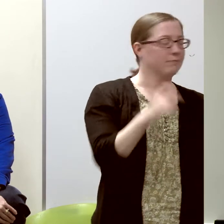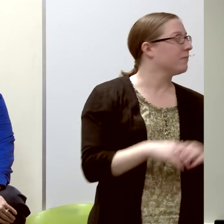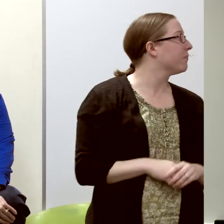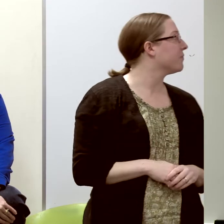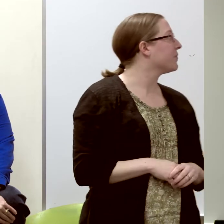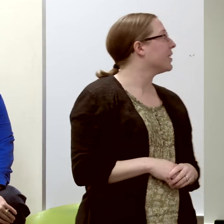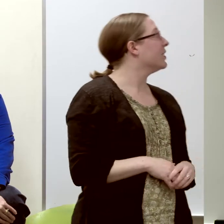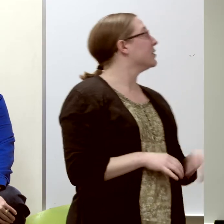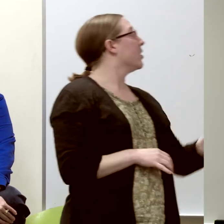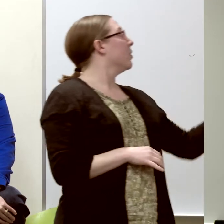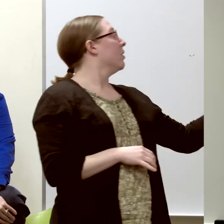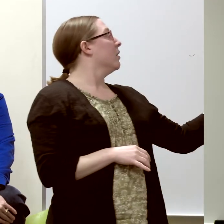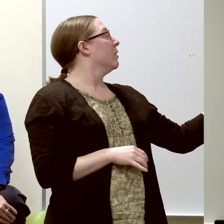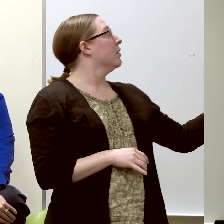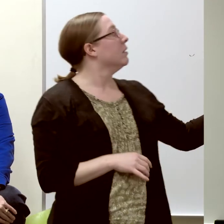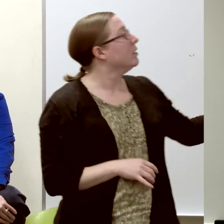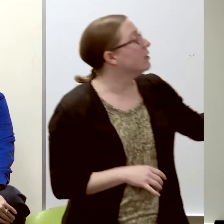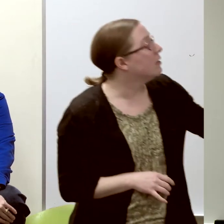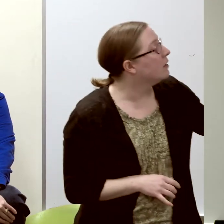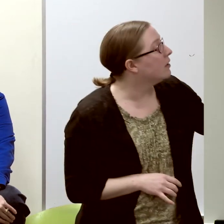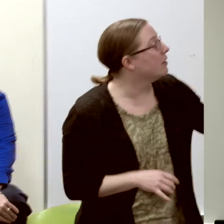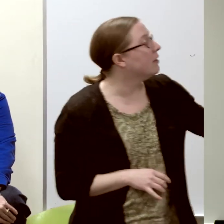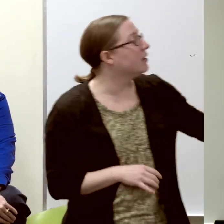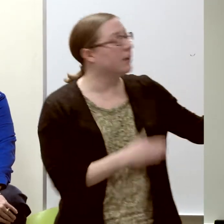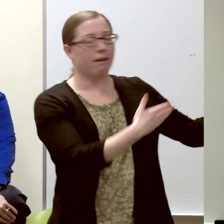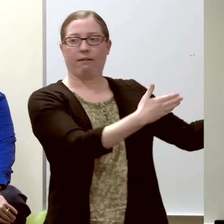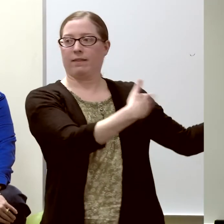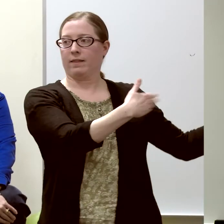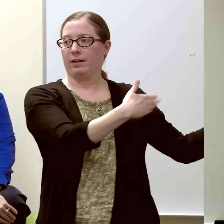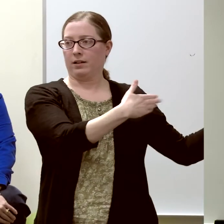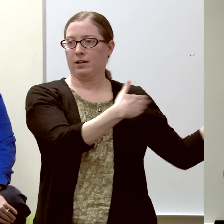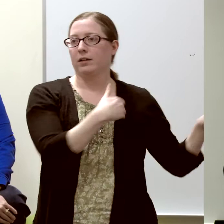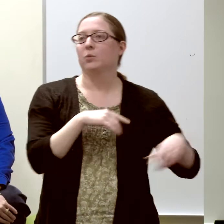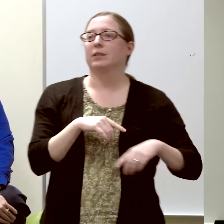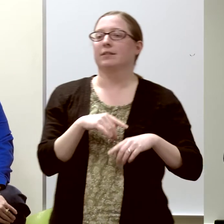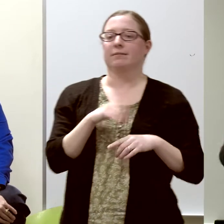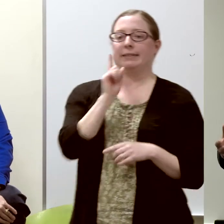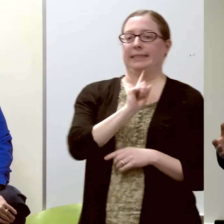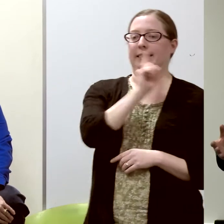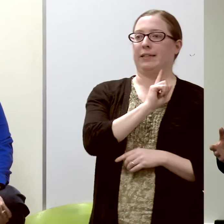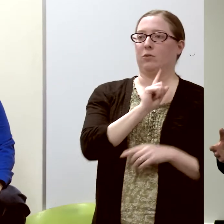and so that was a computer that was on a single board...